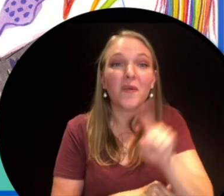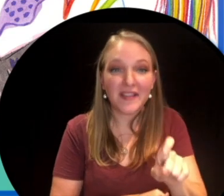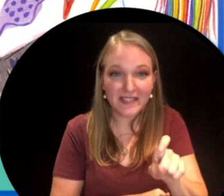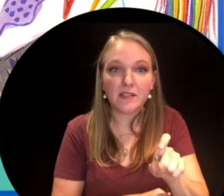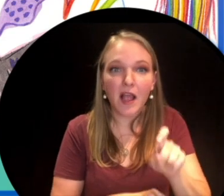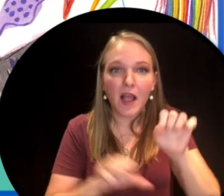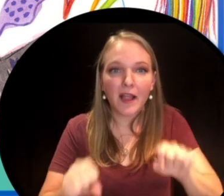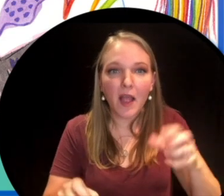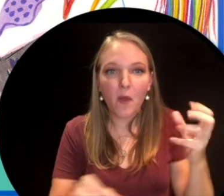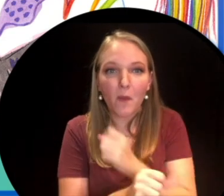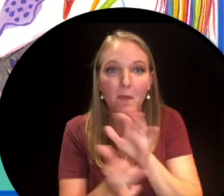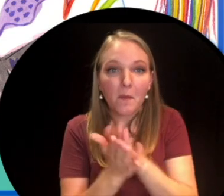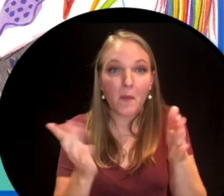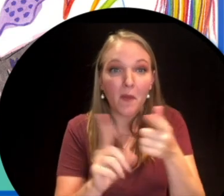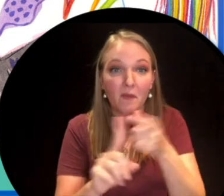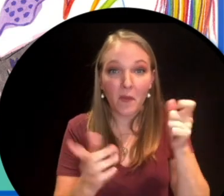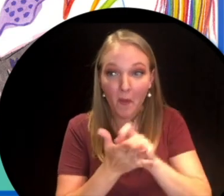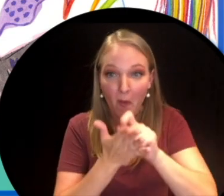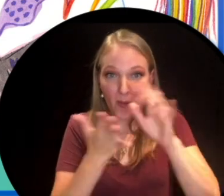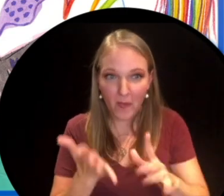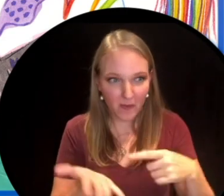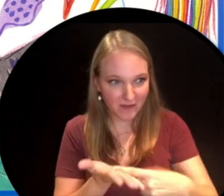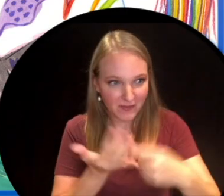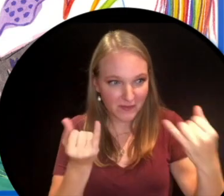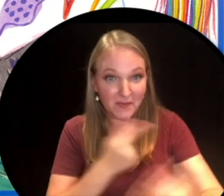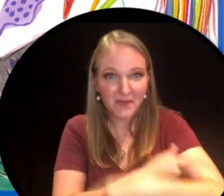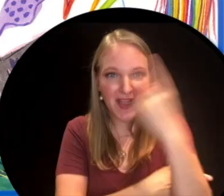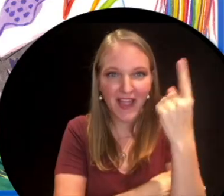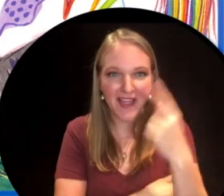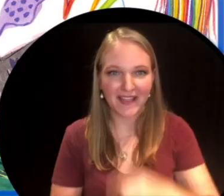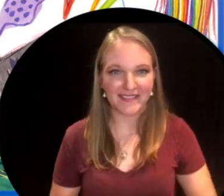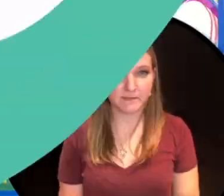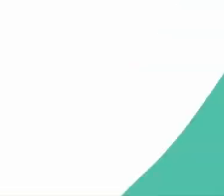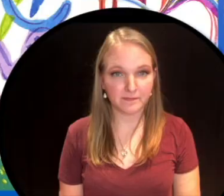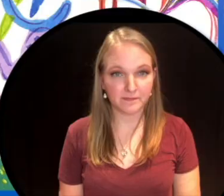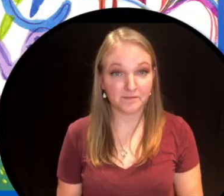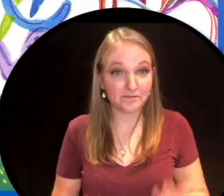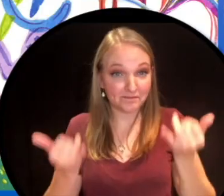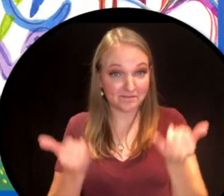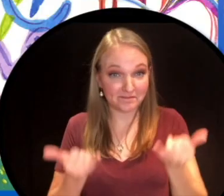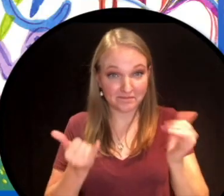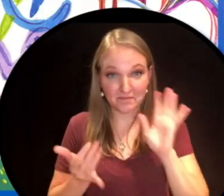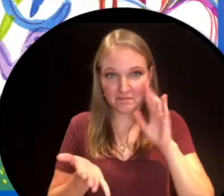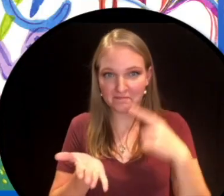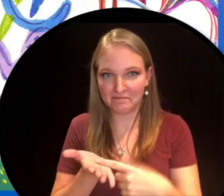trivia quiz for a chance to win a book from one of today's authors. In this episode we are going to